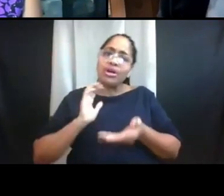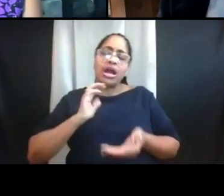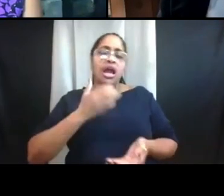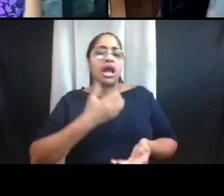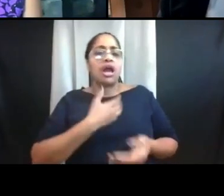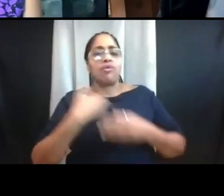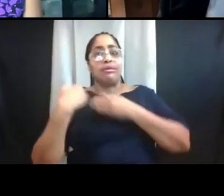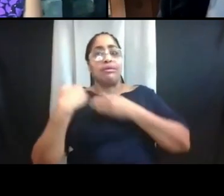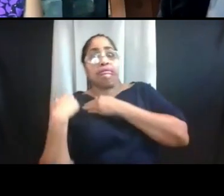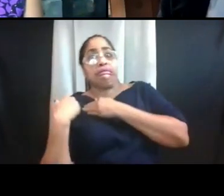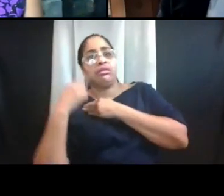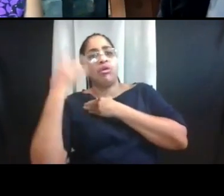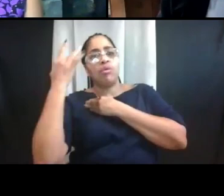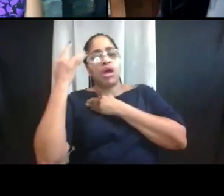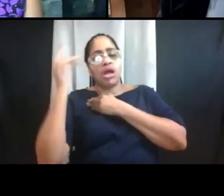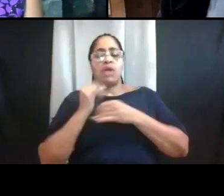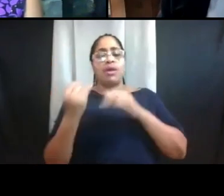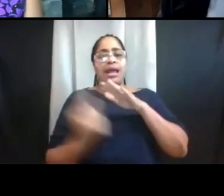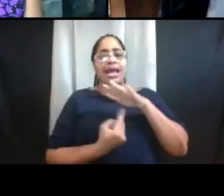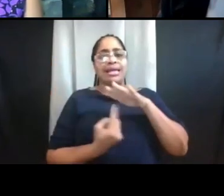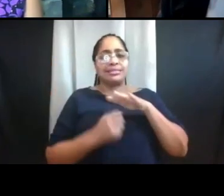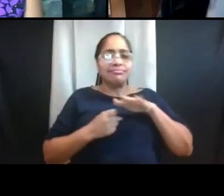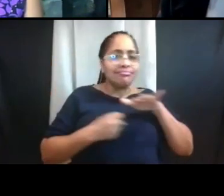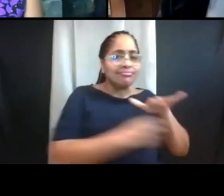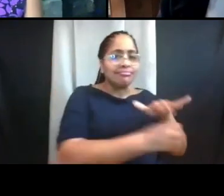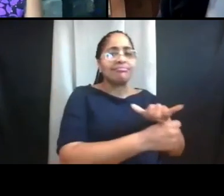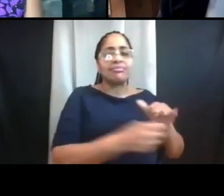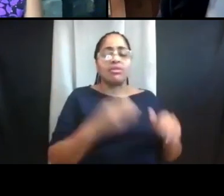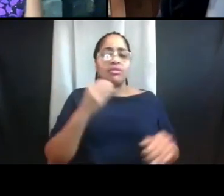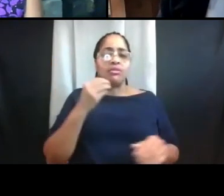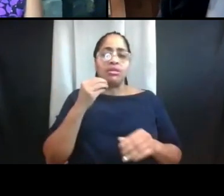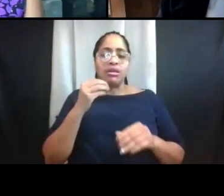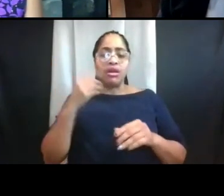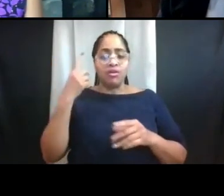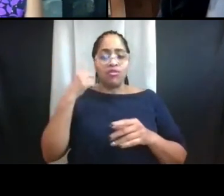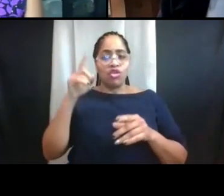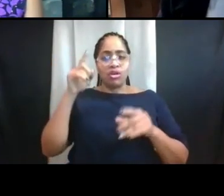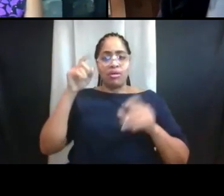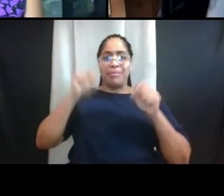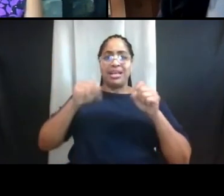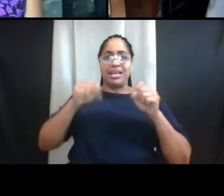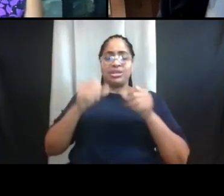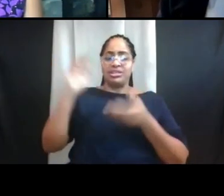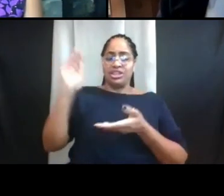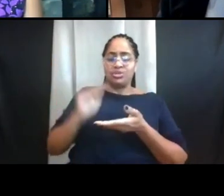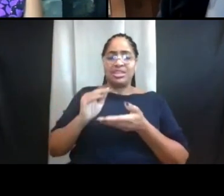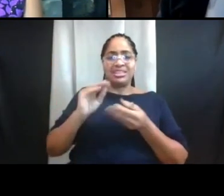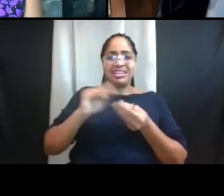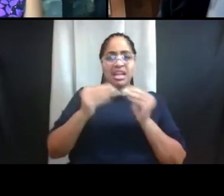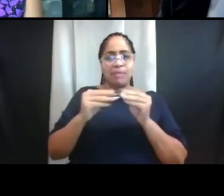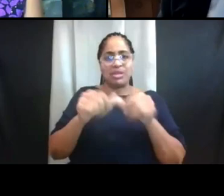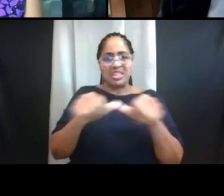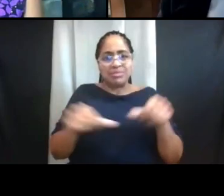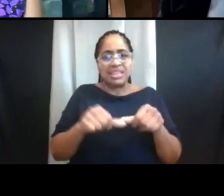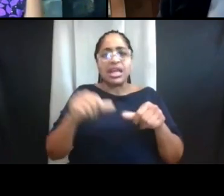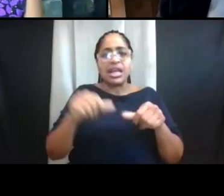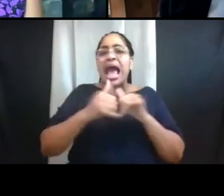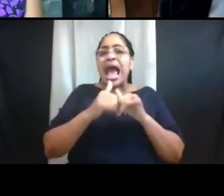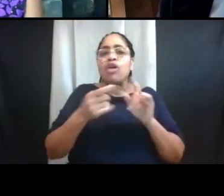By decreasing the density, it gives us opportunities to potentially increase the number of spaces in quarantine and isolation housing.